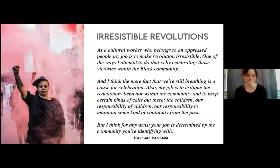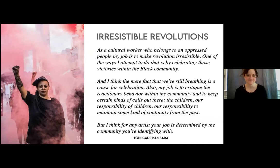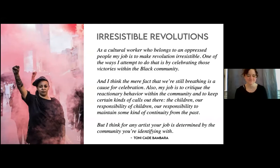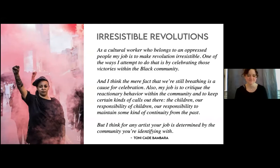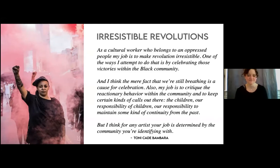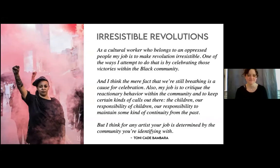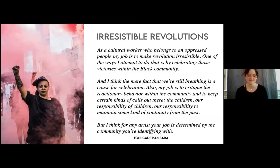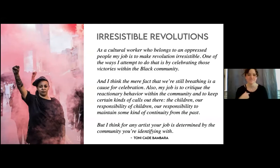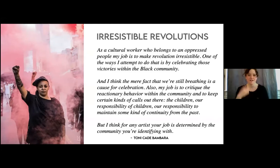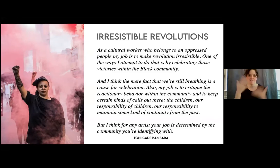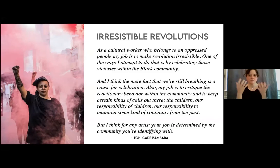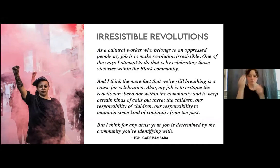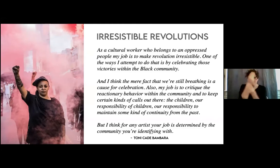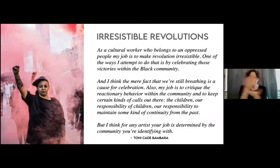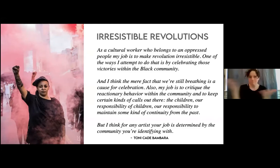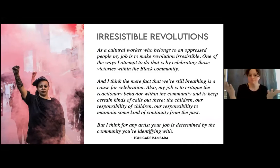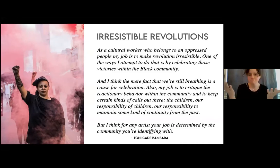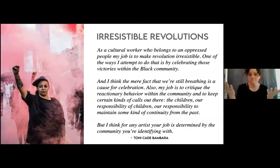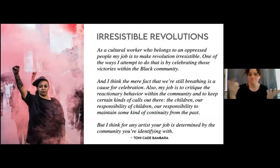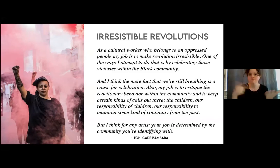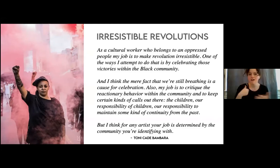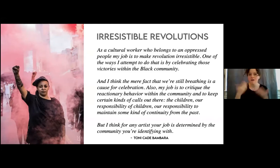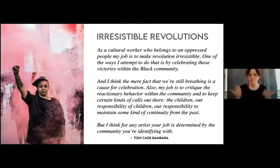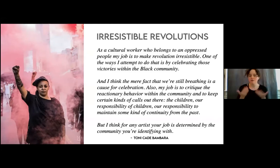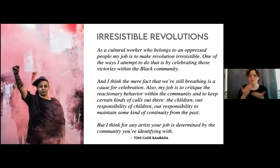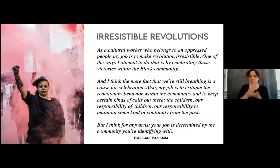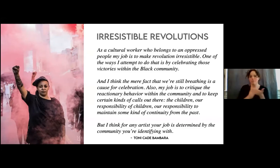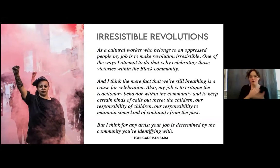you from the part of Tkaronto that was underwater at the time of the Toronto